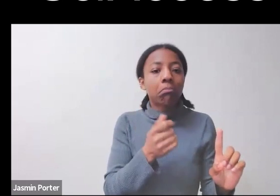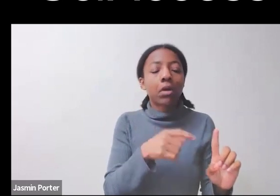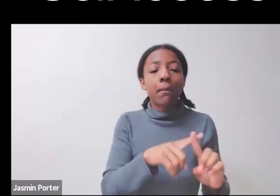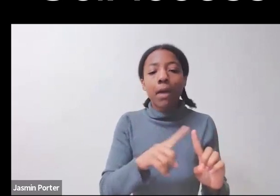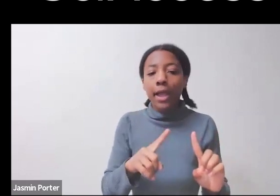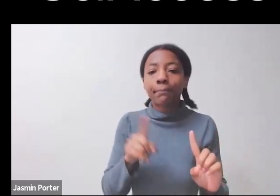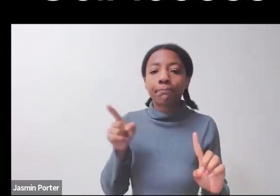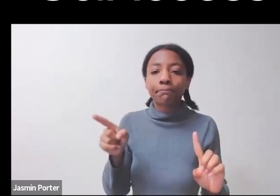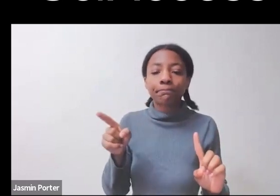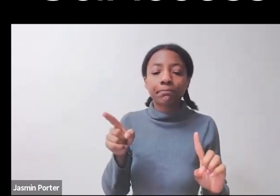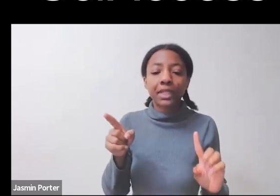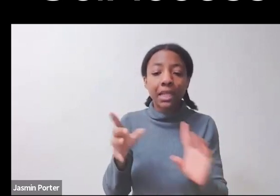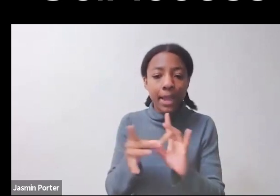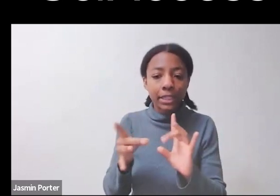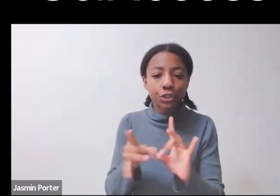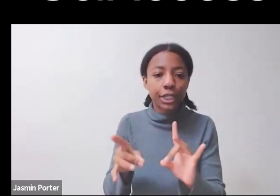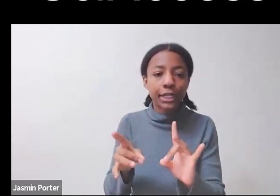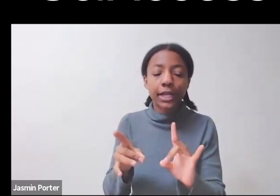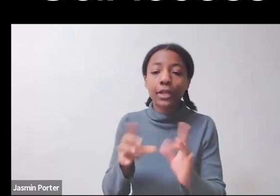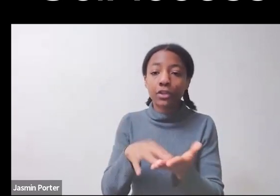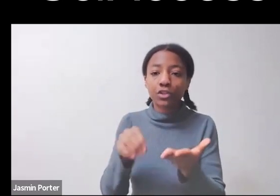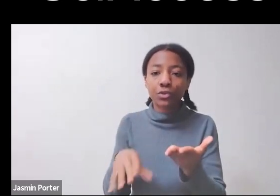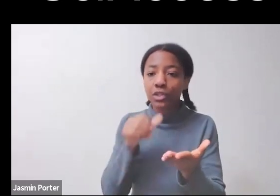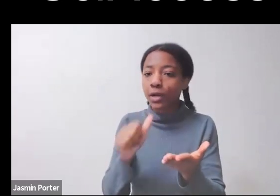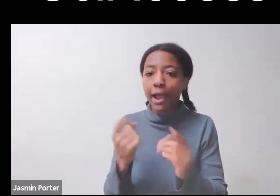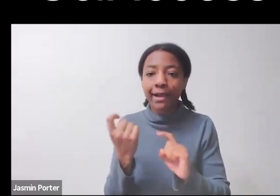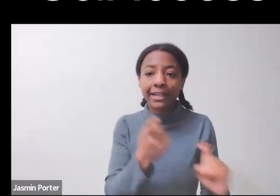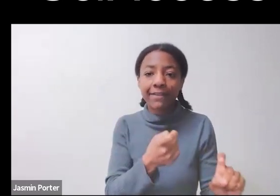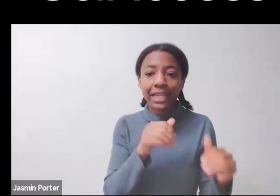Oftentimes, as Roy experienced, they were being shuffled up